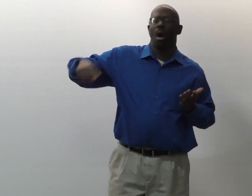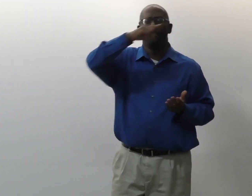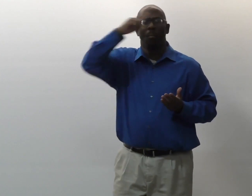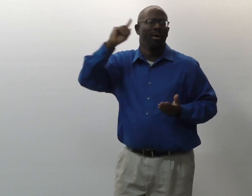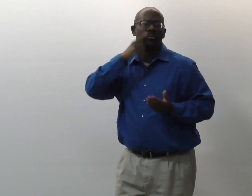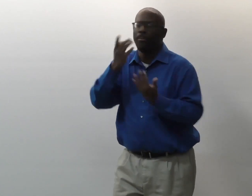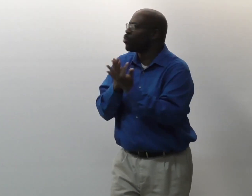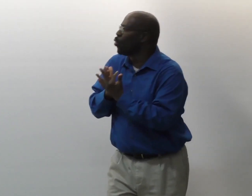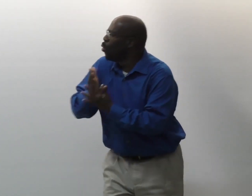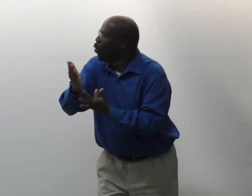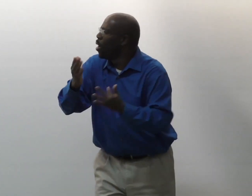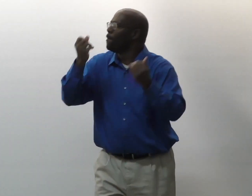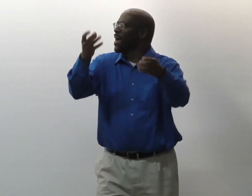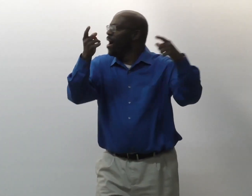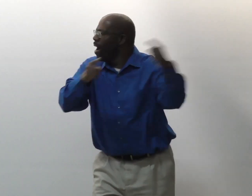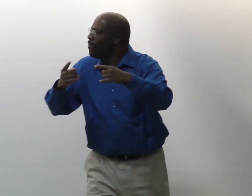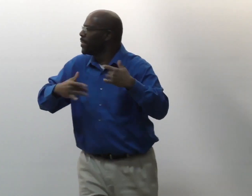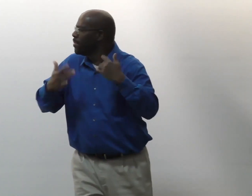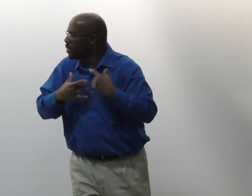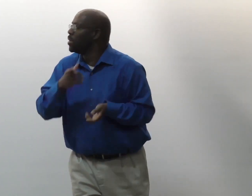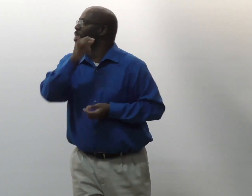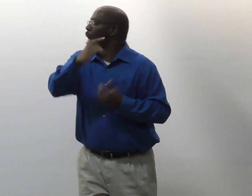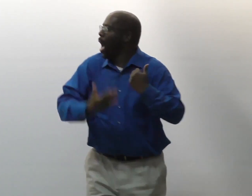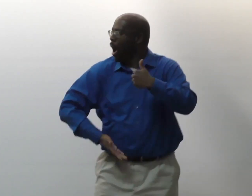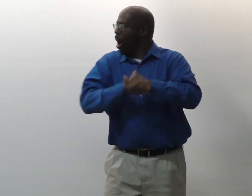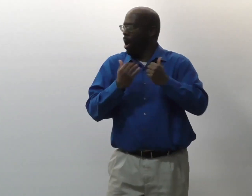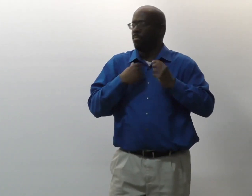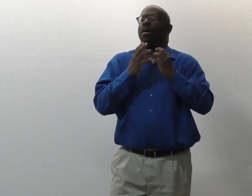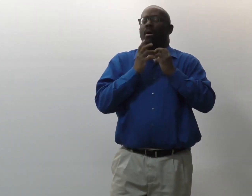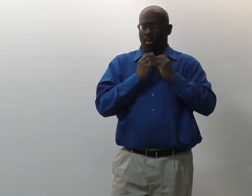was going on at the time, what the Black deaf community went through, or the Black community went through